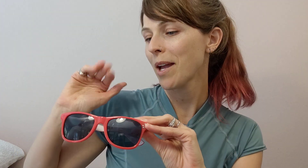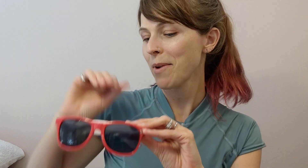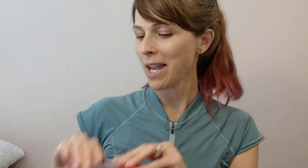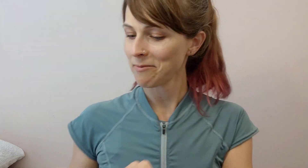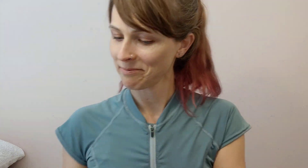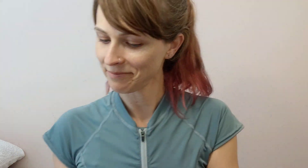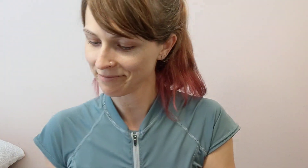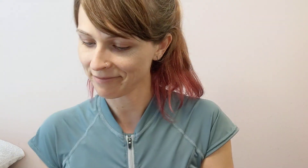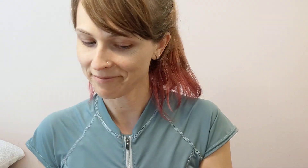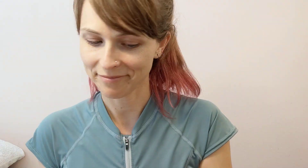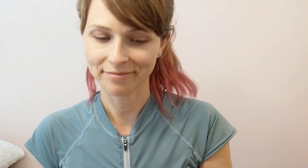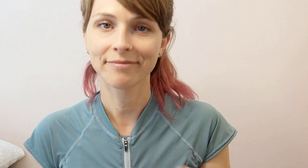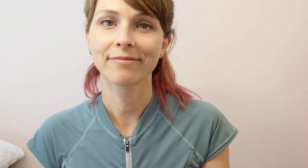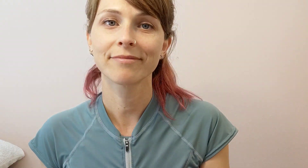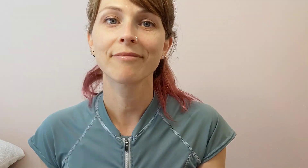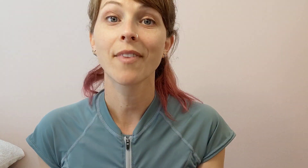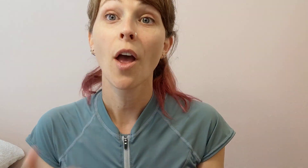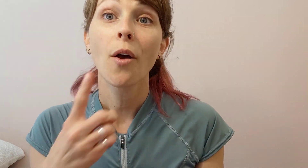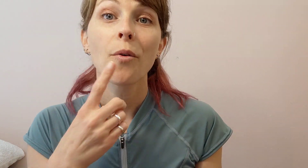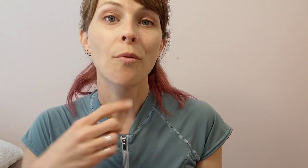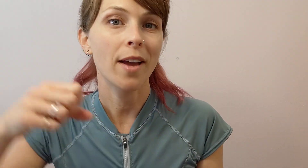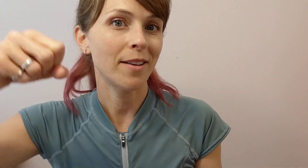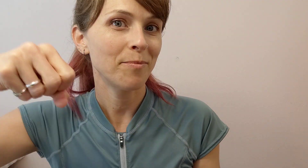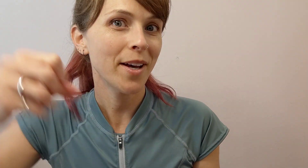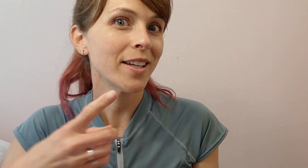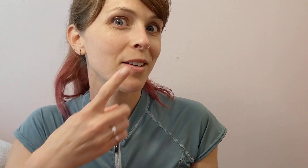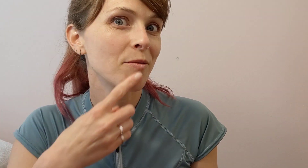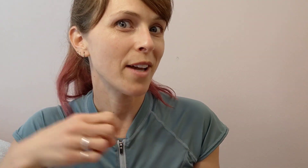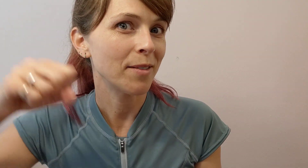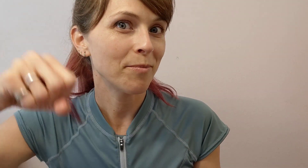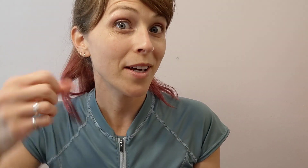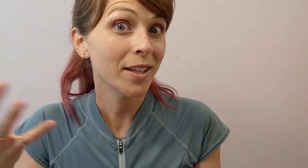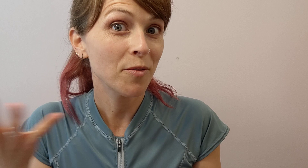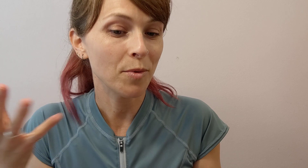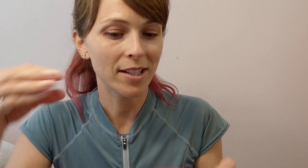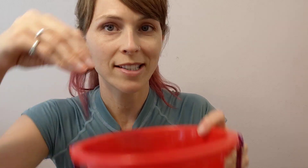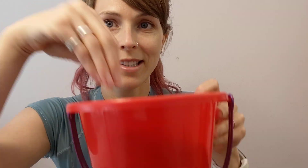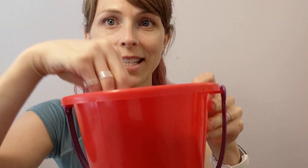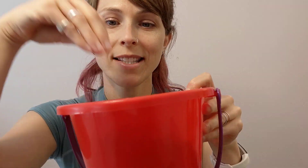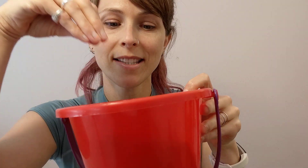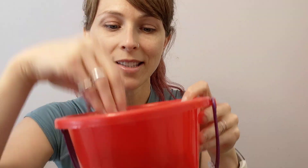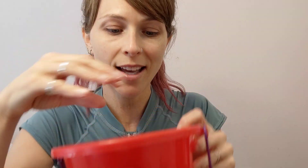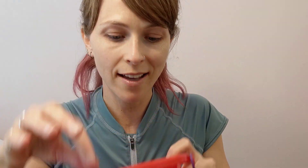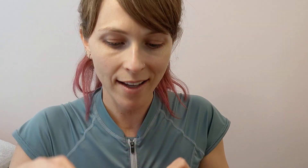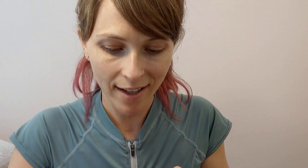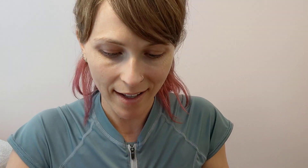Bye bye. Red bucket, red bucket, what's inside?